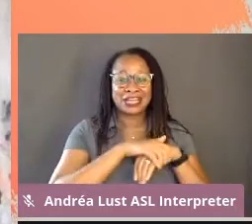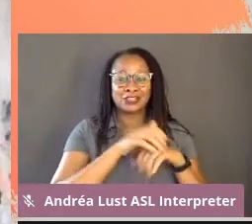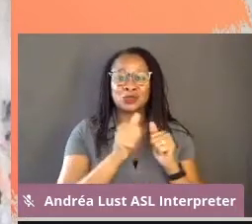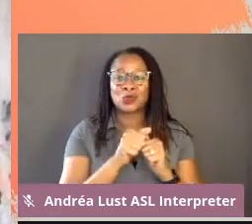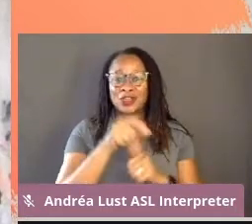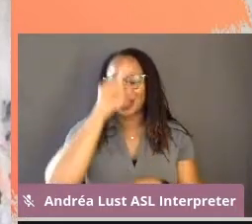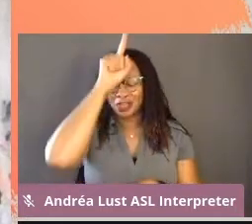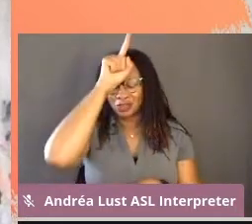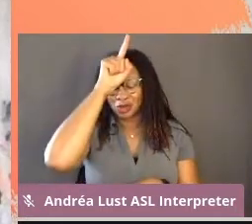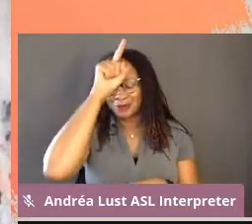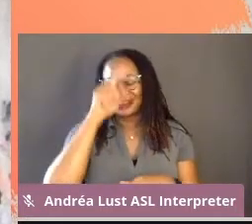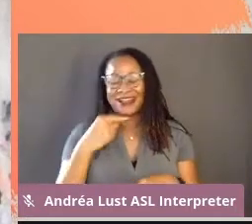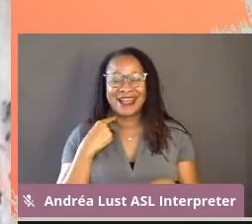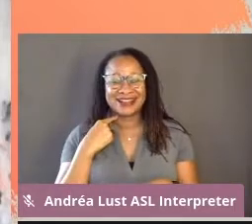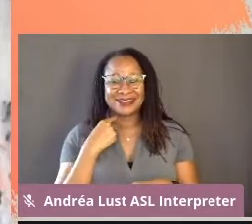Breaking It Down The Interview.